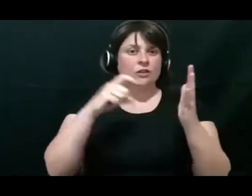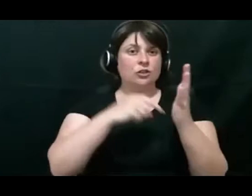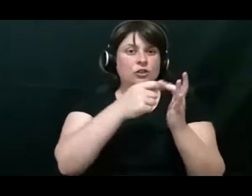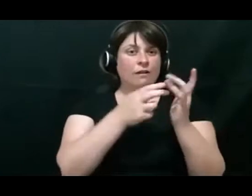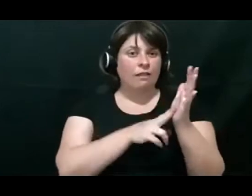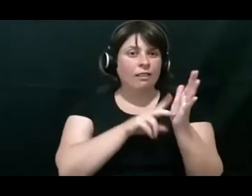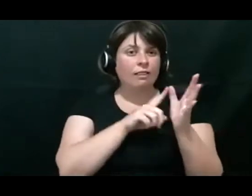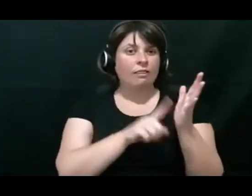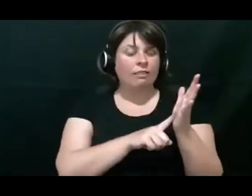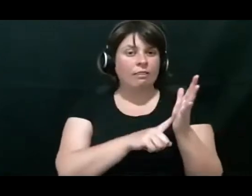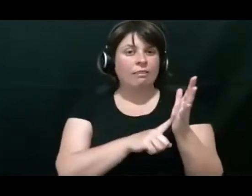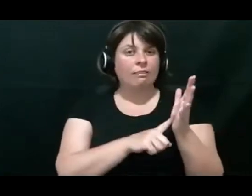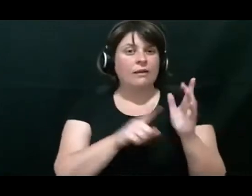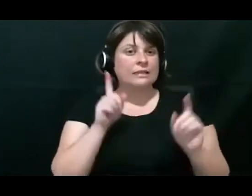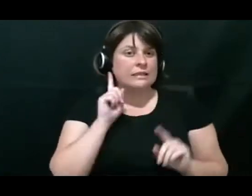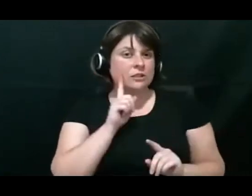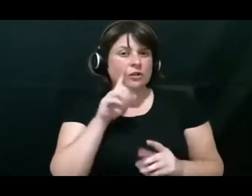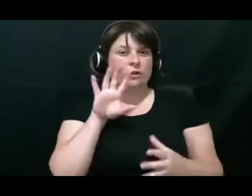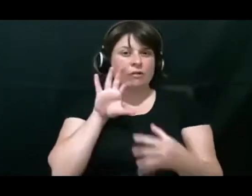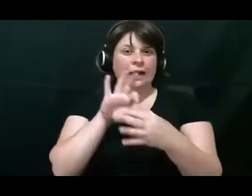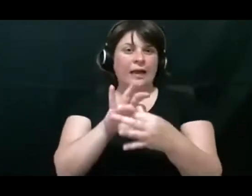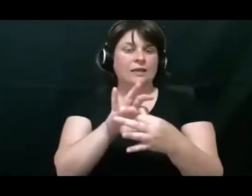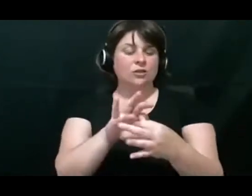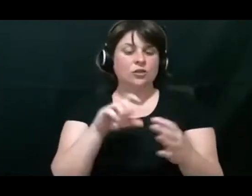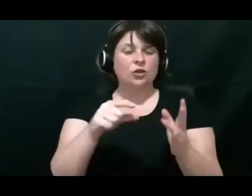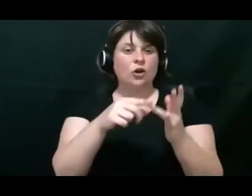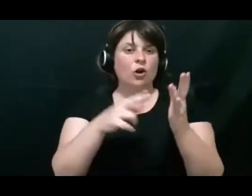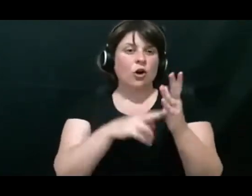congenital Deafblindness modules.